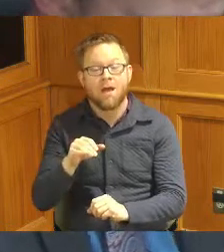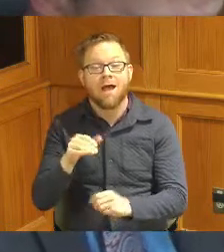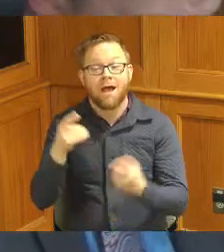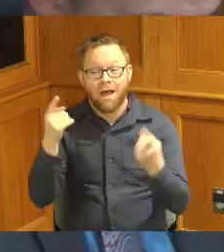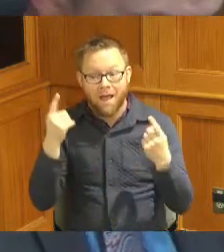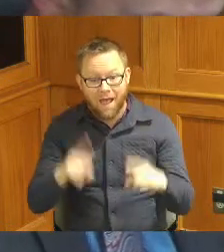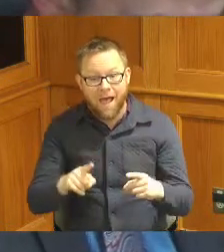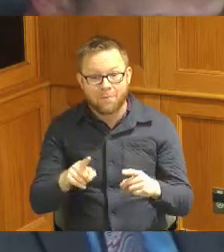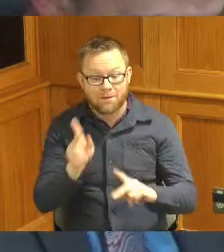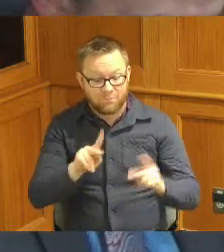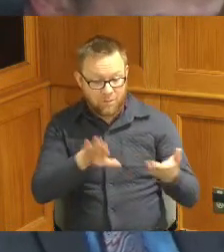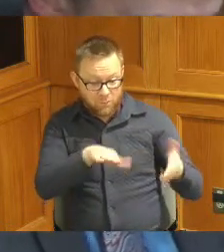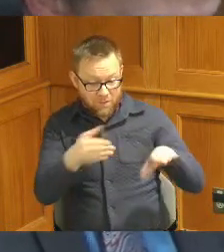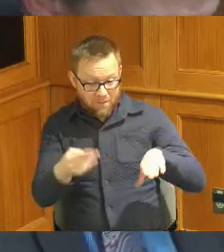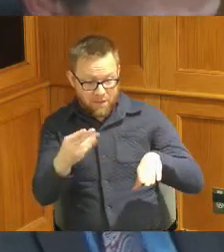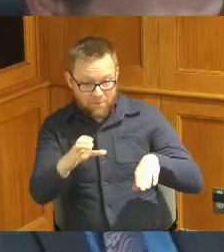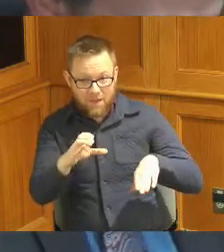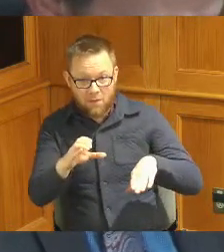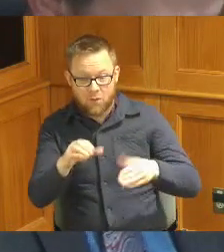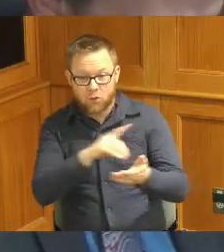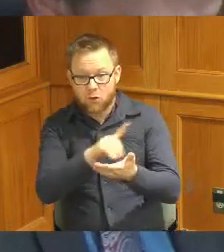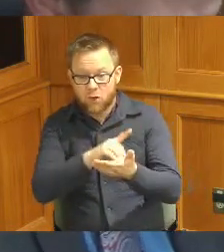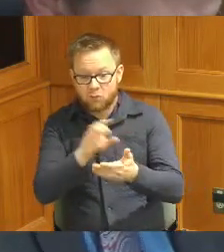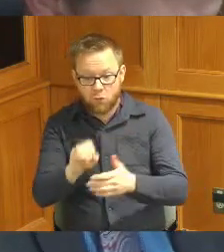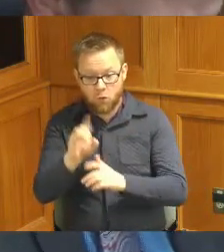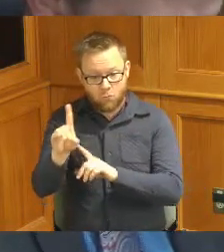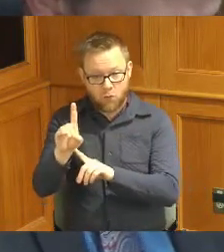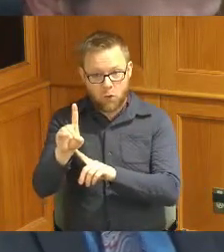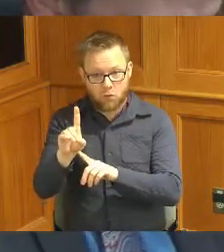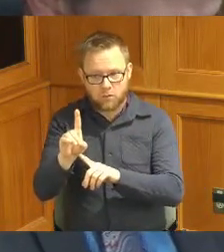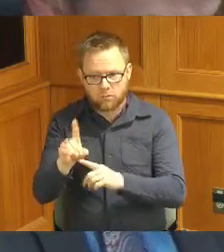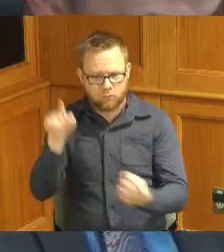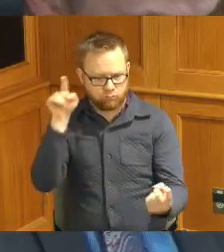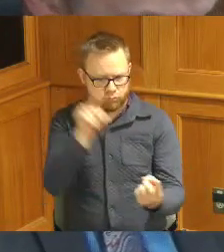decreased which is different than some of the other Trends you see nationally and other other